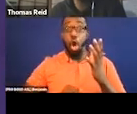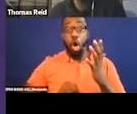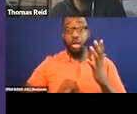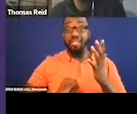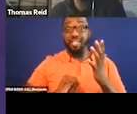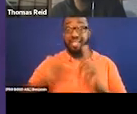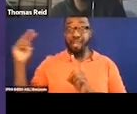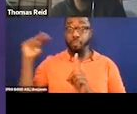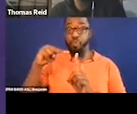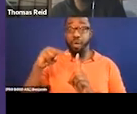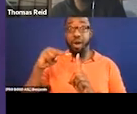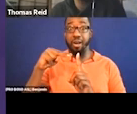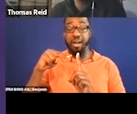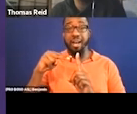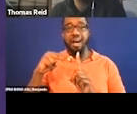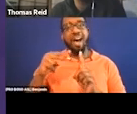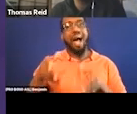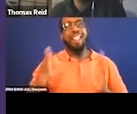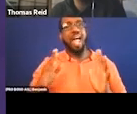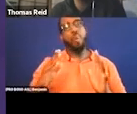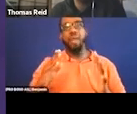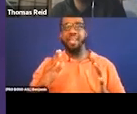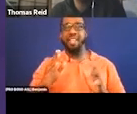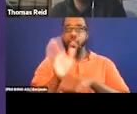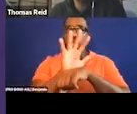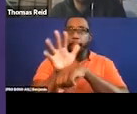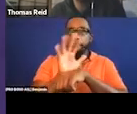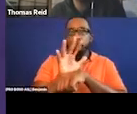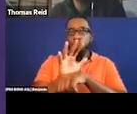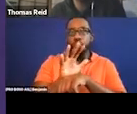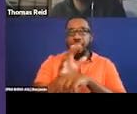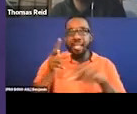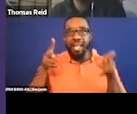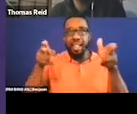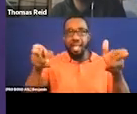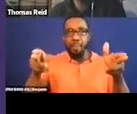This idea of letting scenes breathe, for example, that would actually give time for audio description.